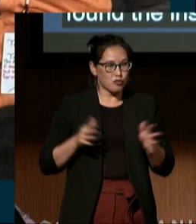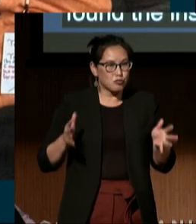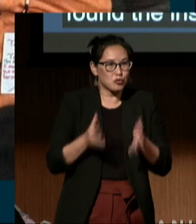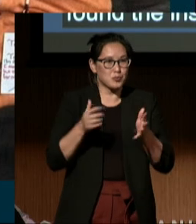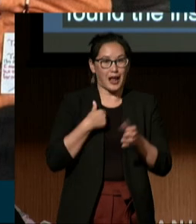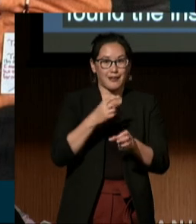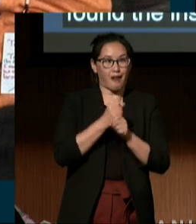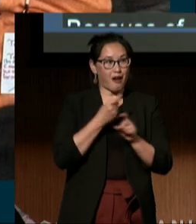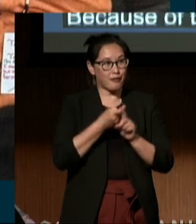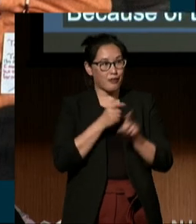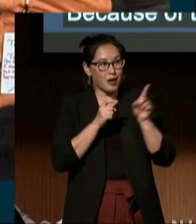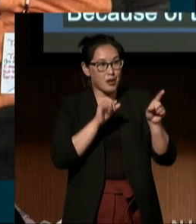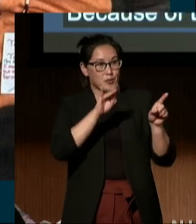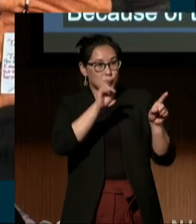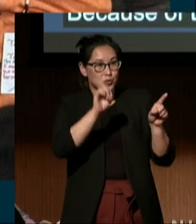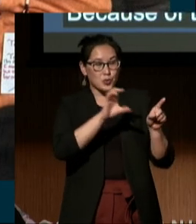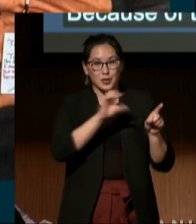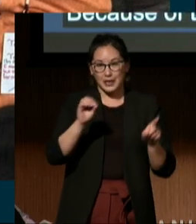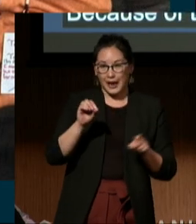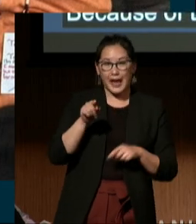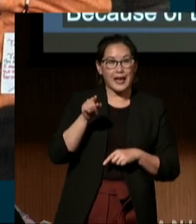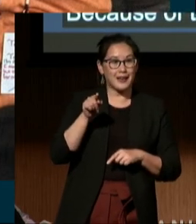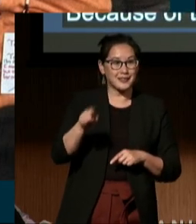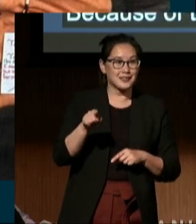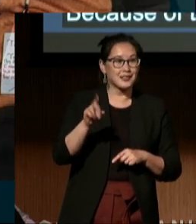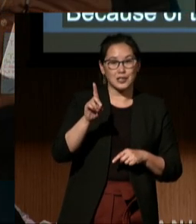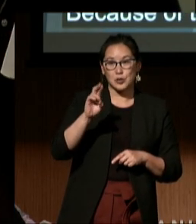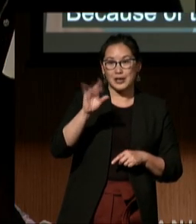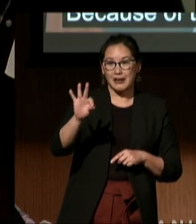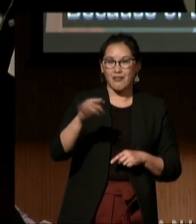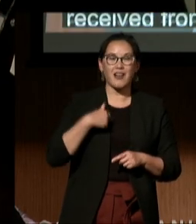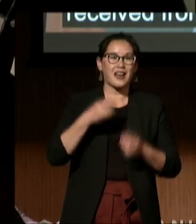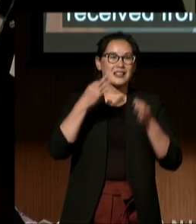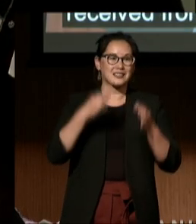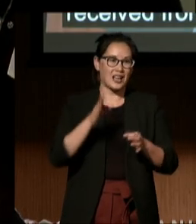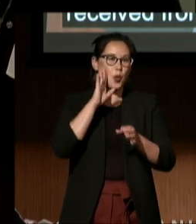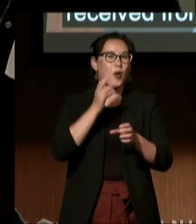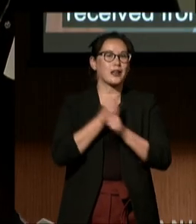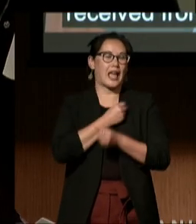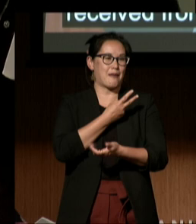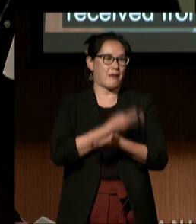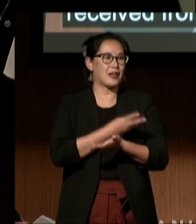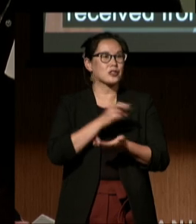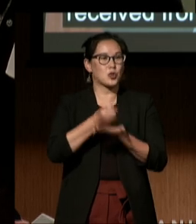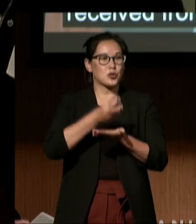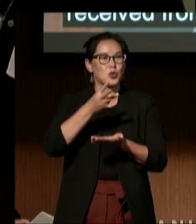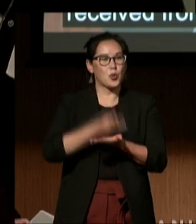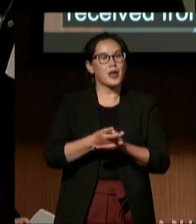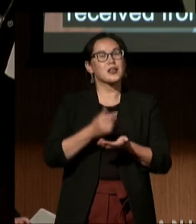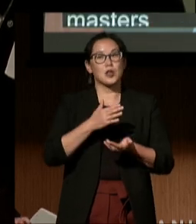I'm inspired to obtain my master's in social work so that I can pay forward the knowledge I received from DREDF.